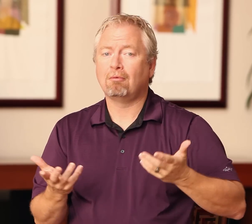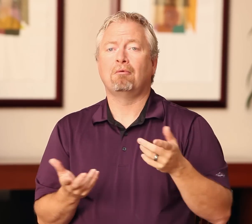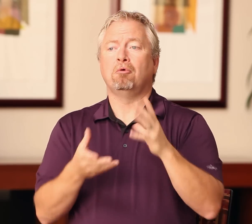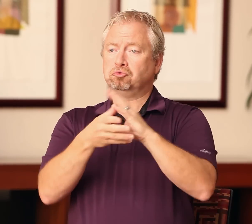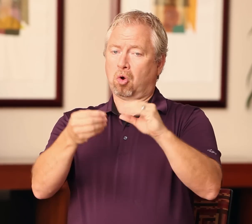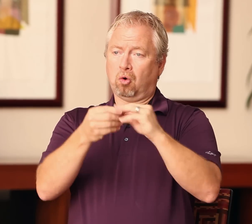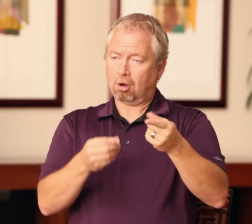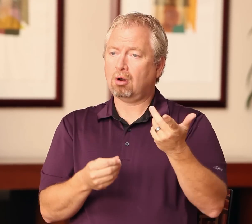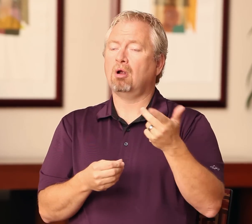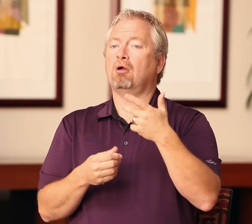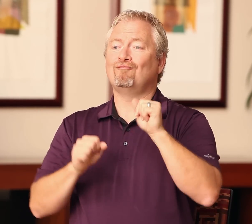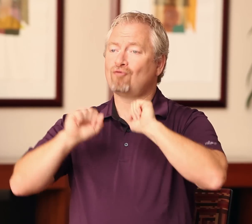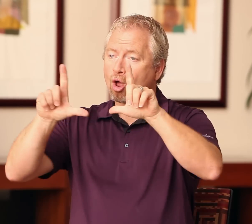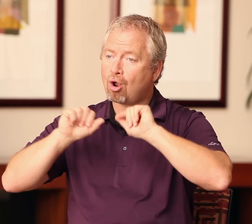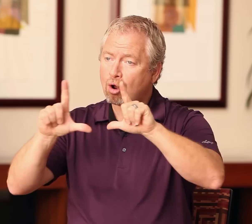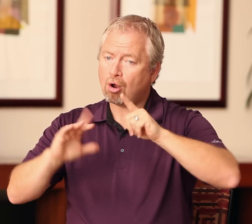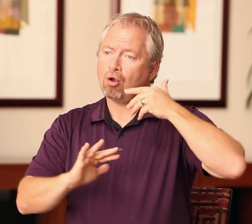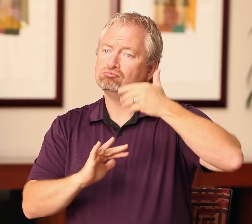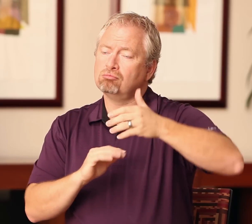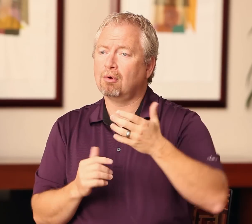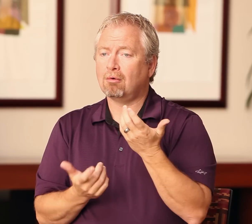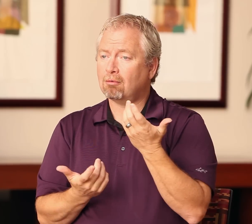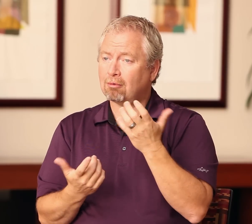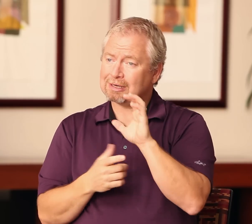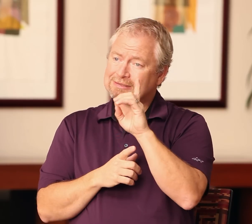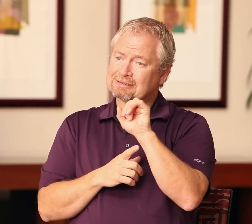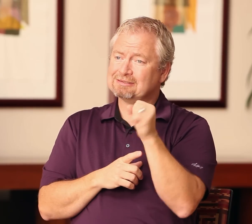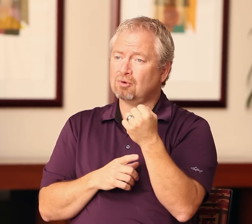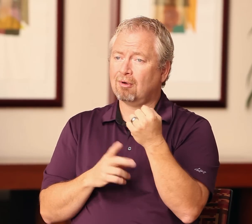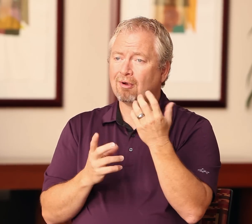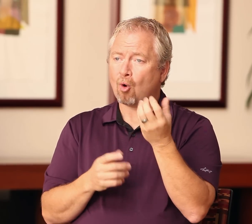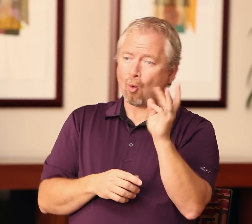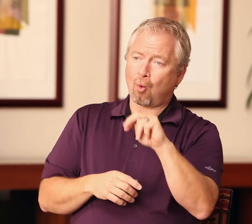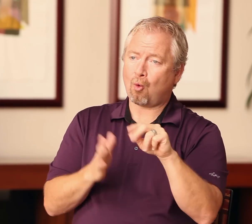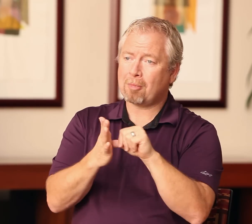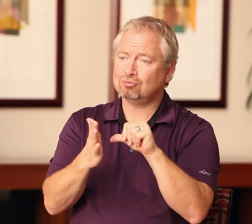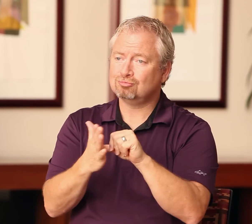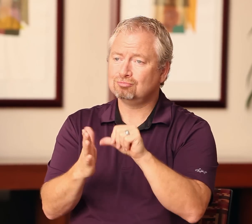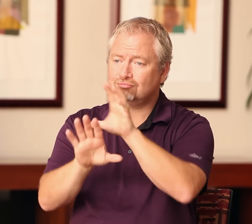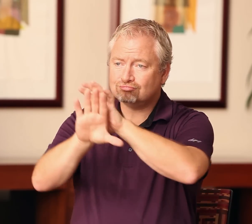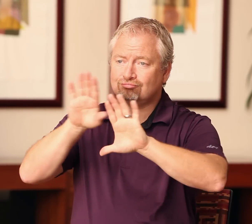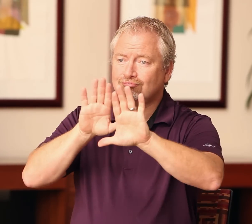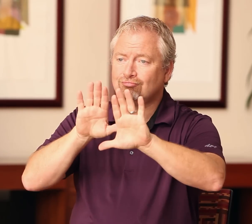Experts who have succeeded, like myself — I am a former RID vice president —can provide stories within this space for others to learn from.